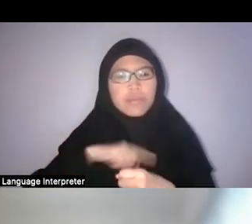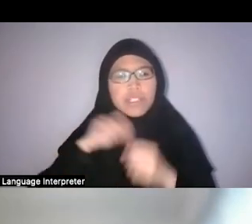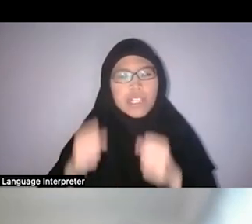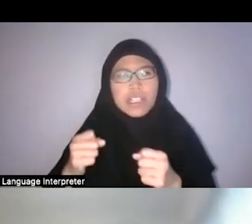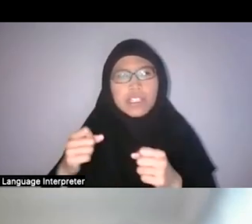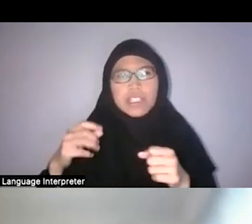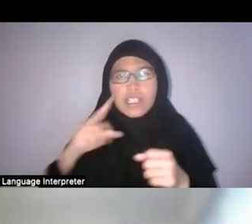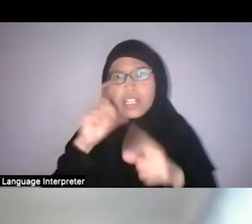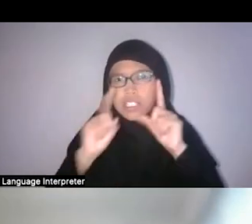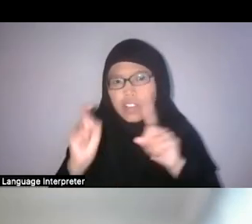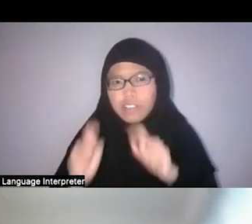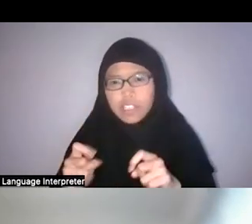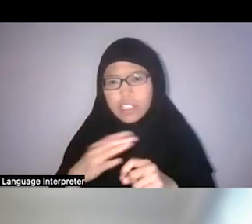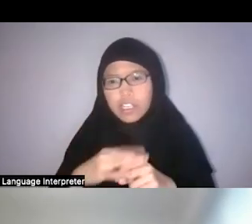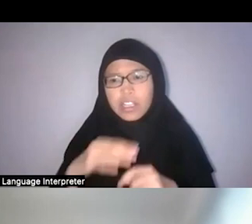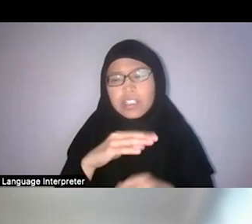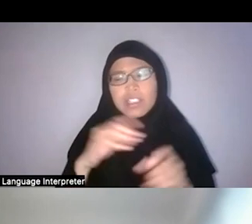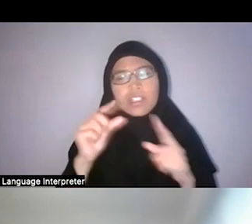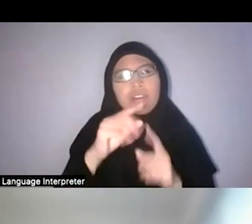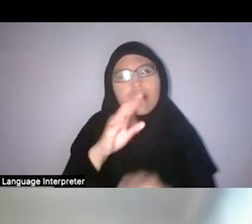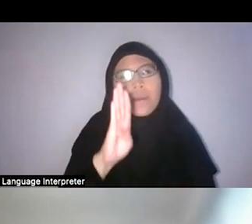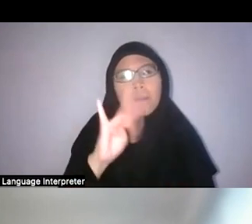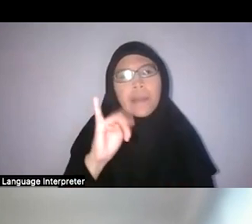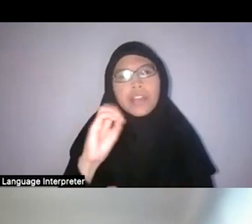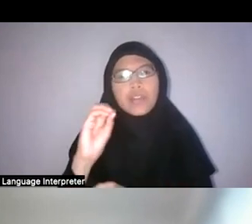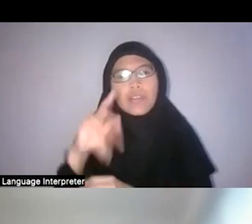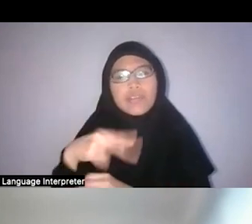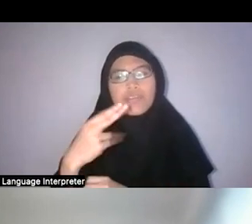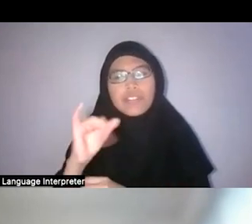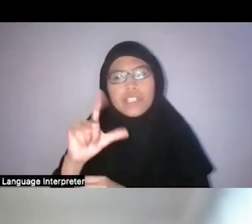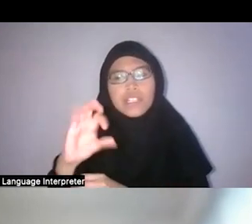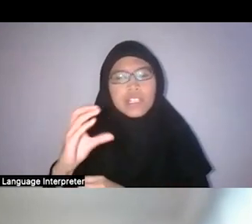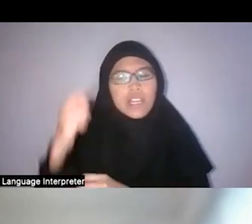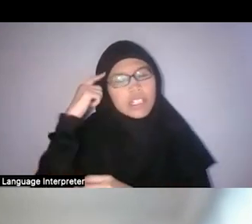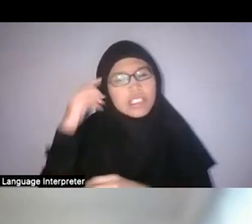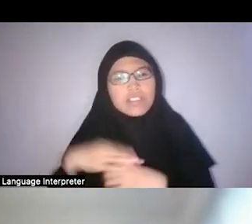Also the word “biophilic”, I think is another interesting word to interrogate